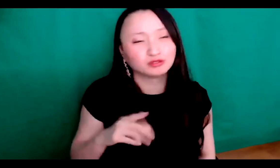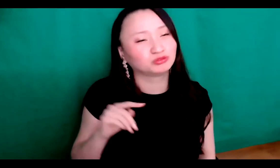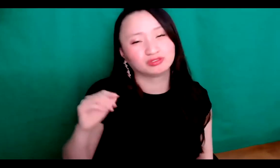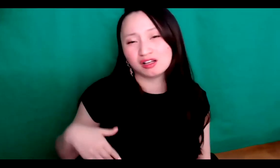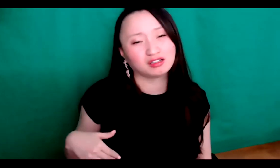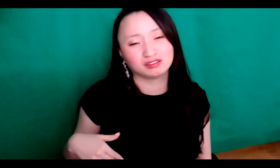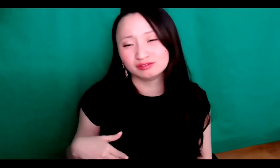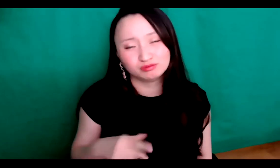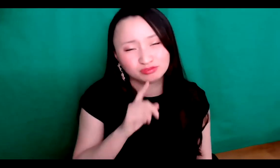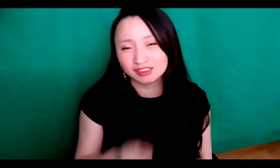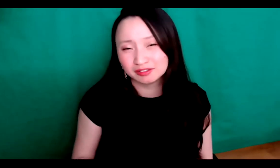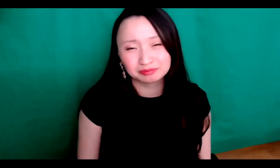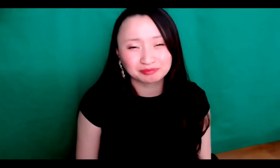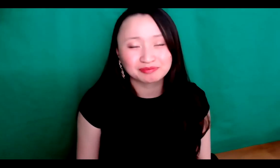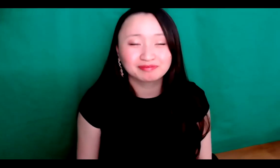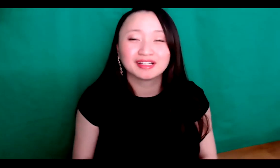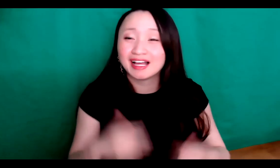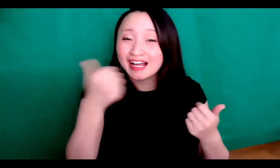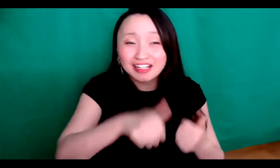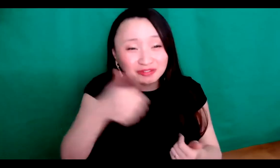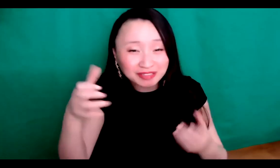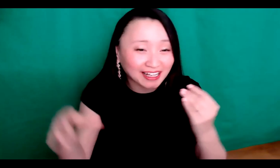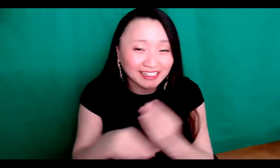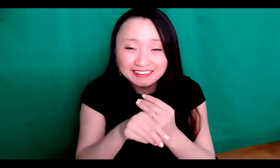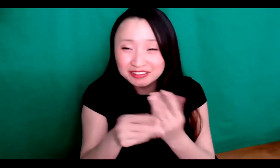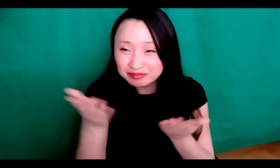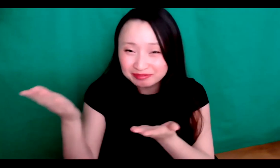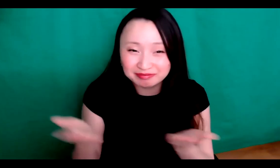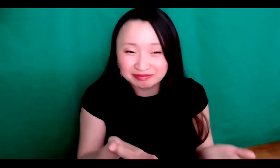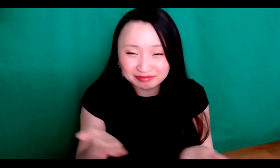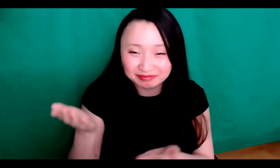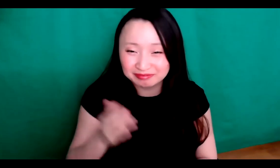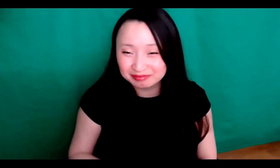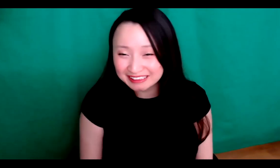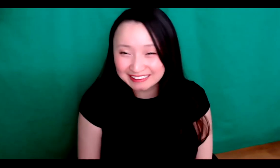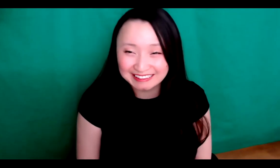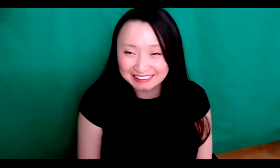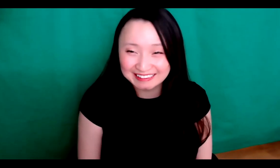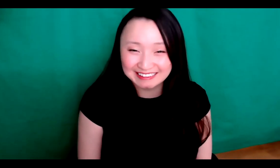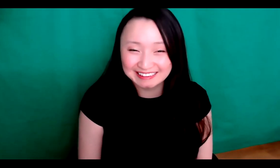identity because I was rerouted also. And it's just this never ending process.